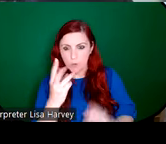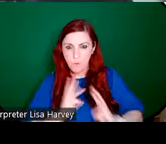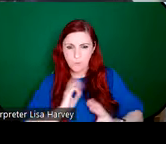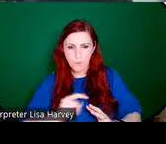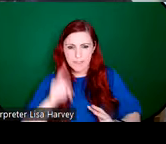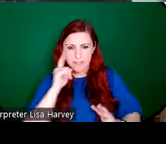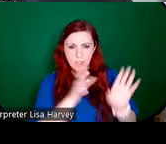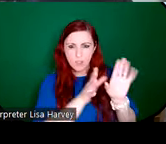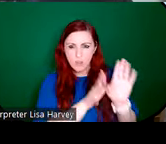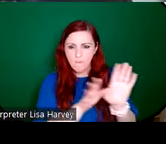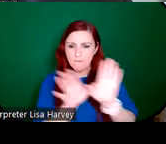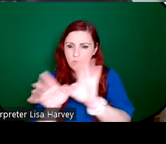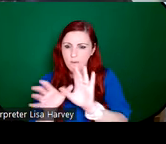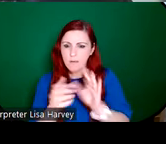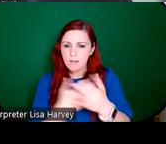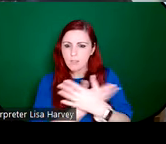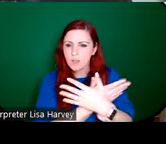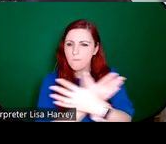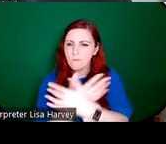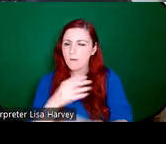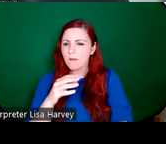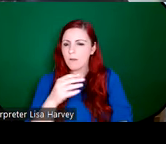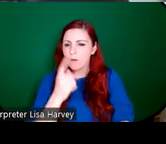these two doves represent the departing souls of the princesses because